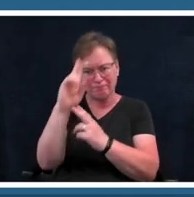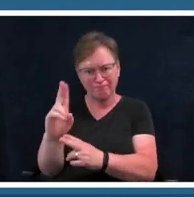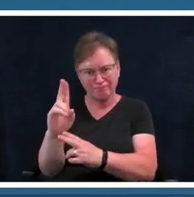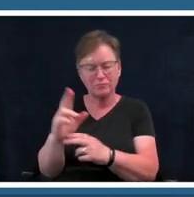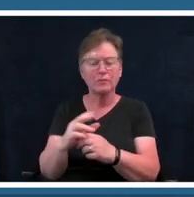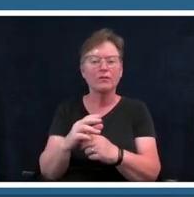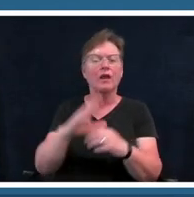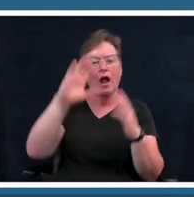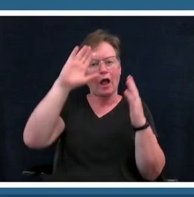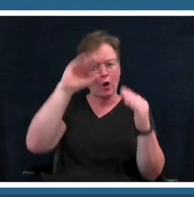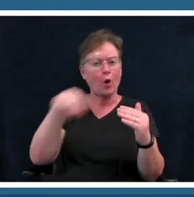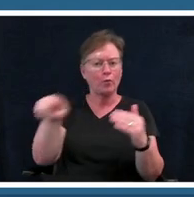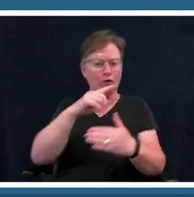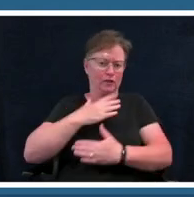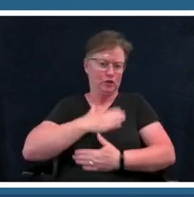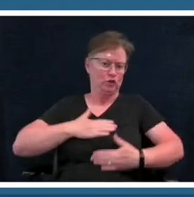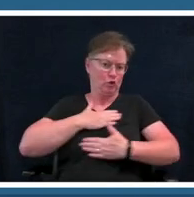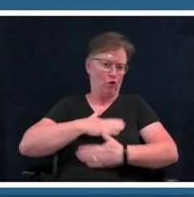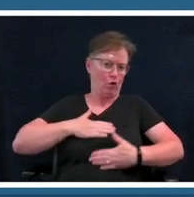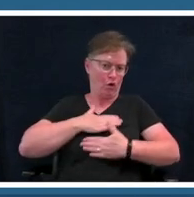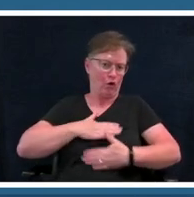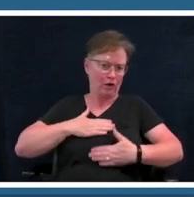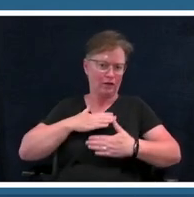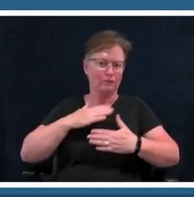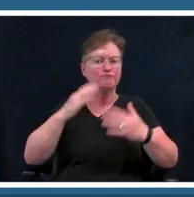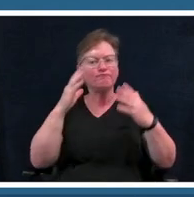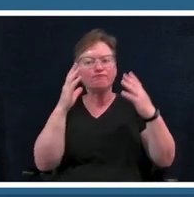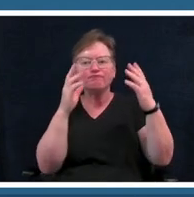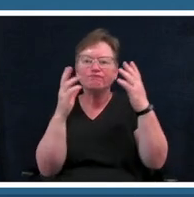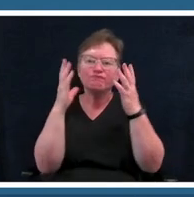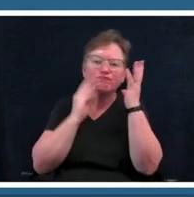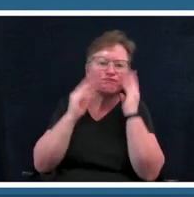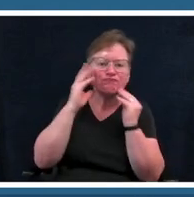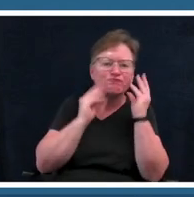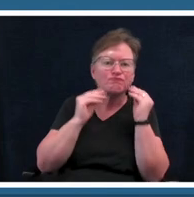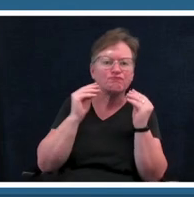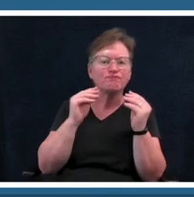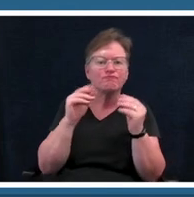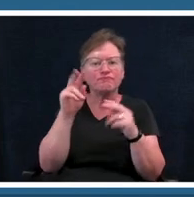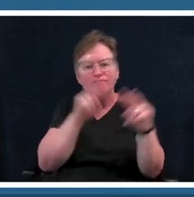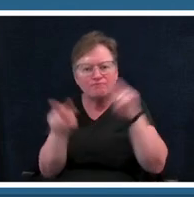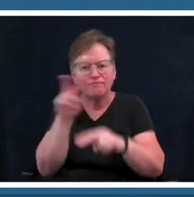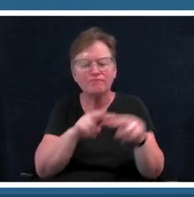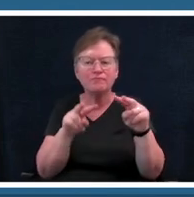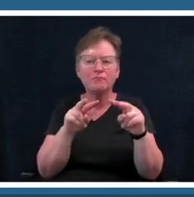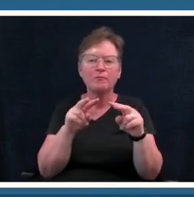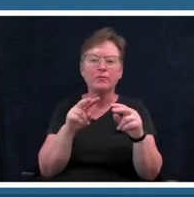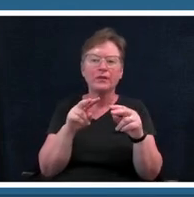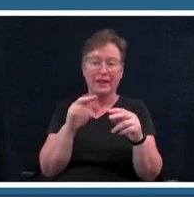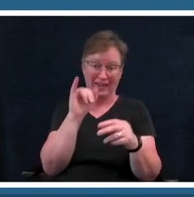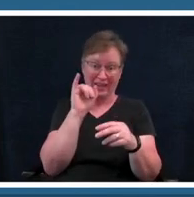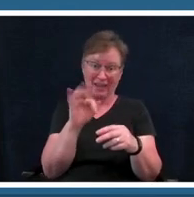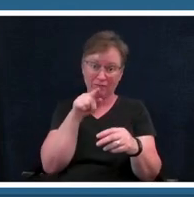this line of questioning this exploration if you've been working along